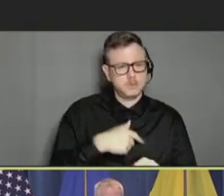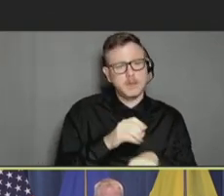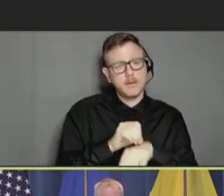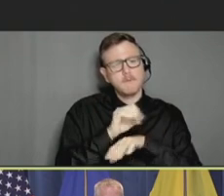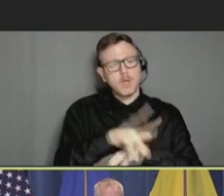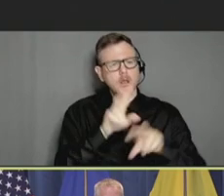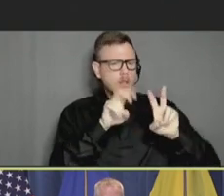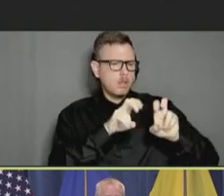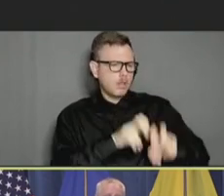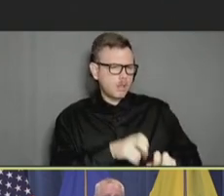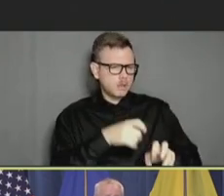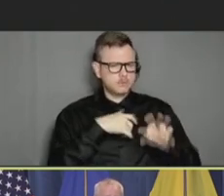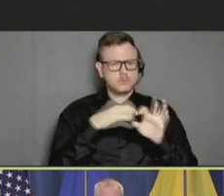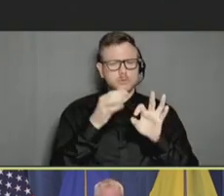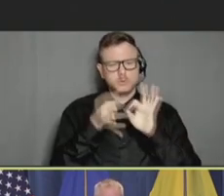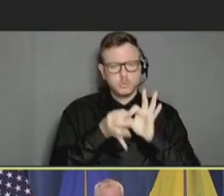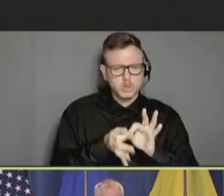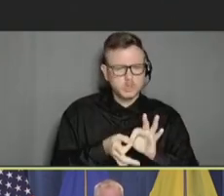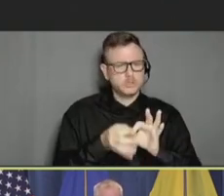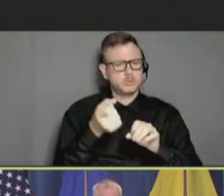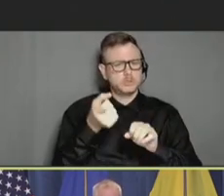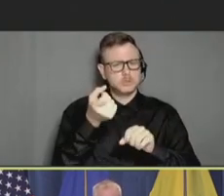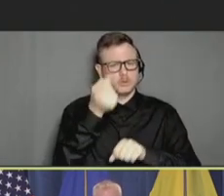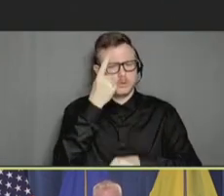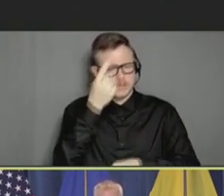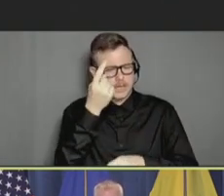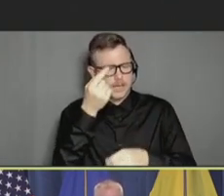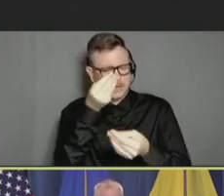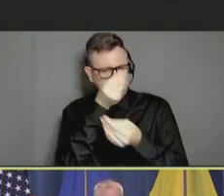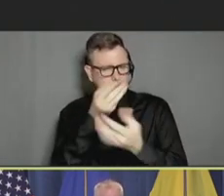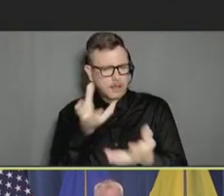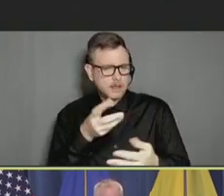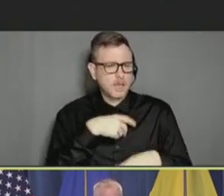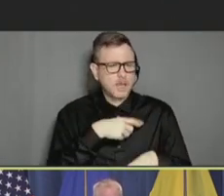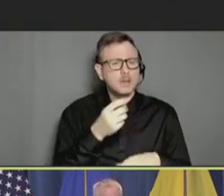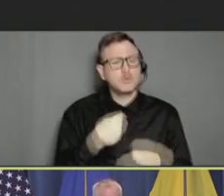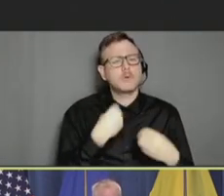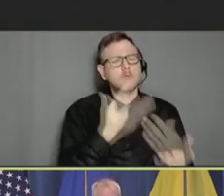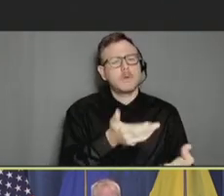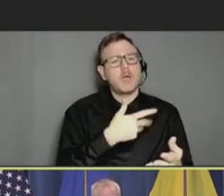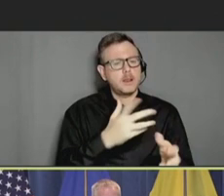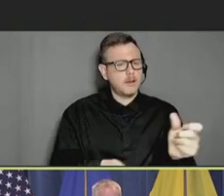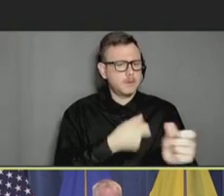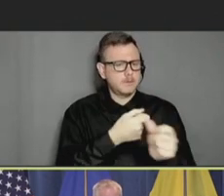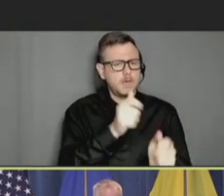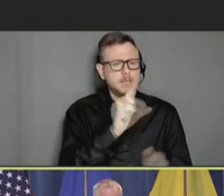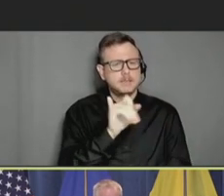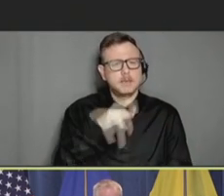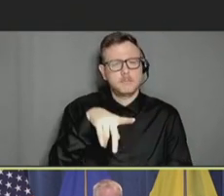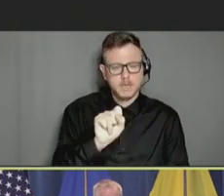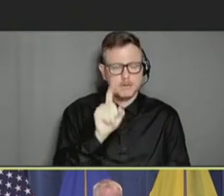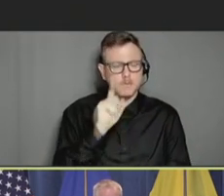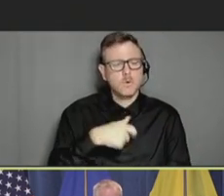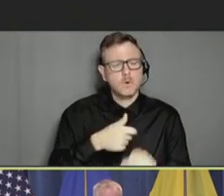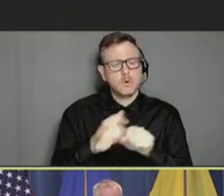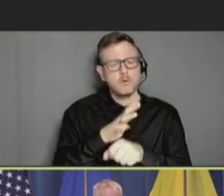to the COVID-19 Vaccines Work Group and the ACIP on COVID-19 vaccine safety.